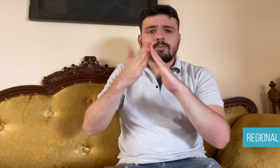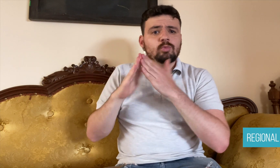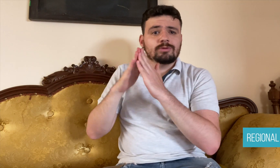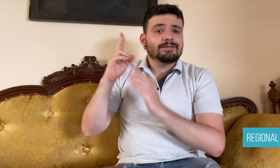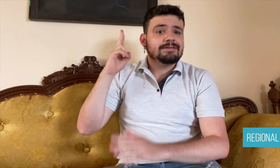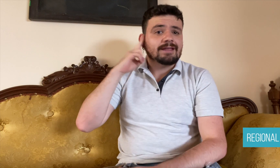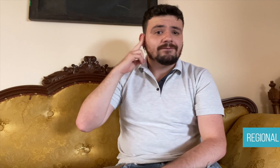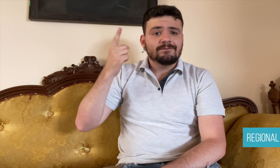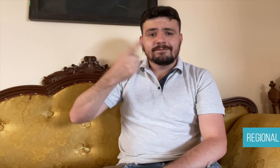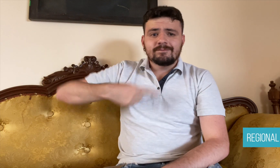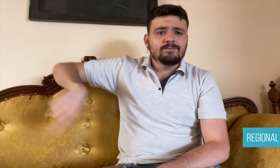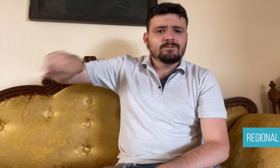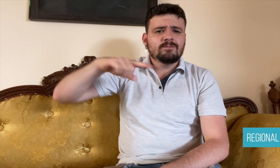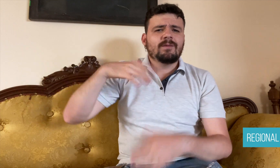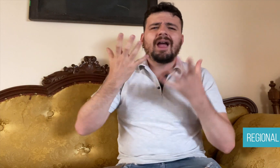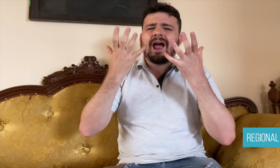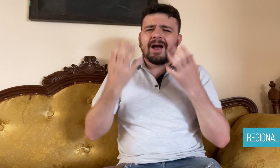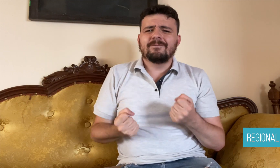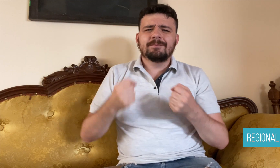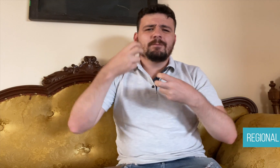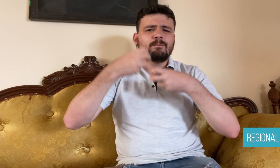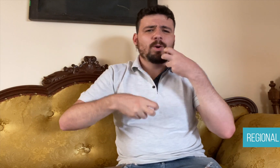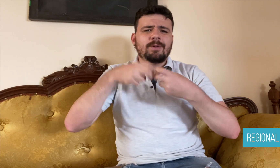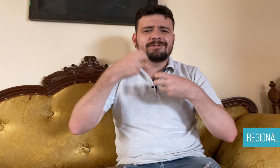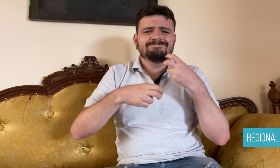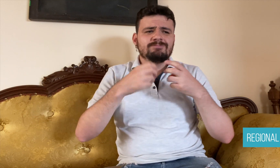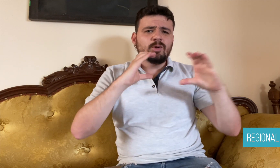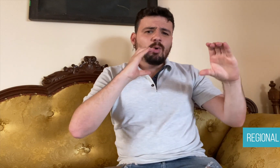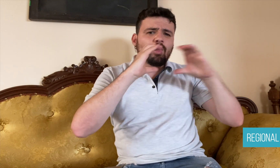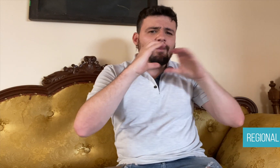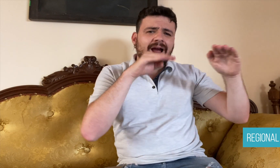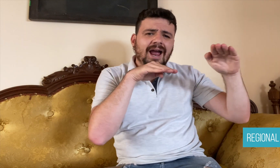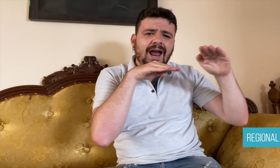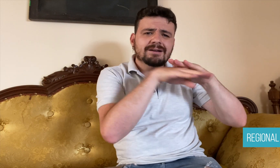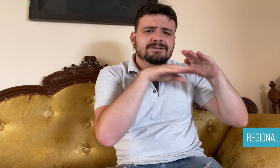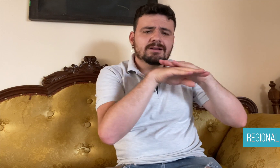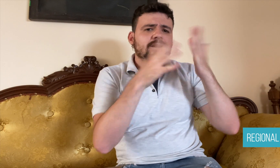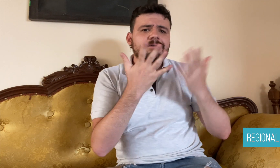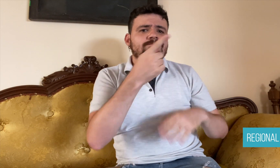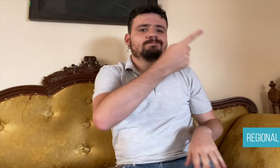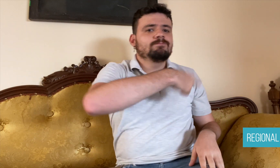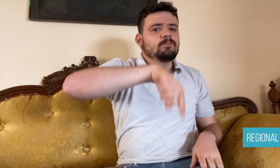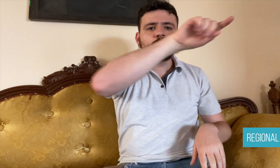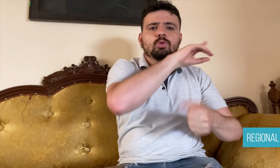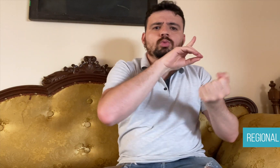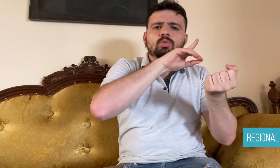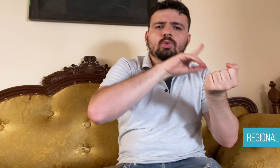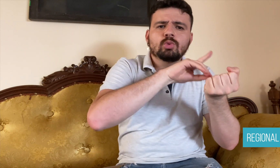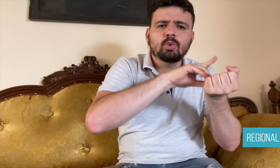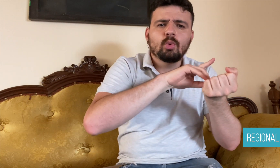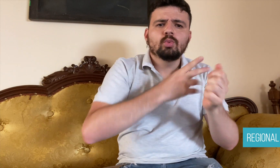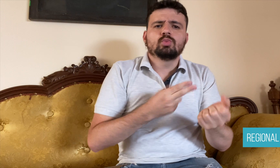has faced difficulties communicating with doctors,